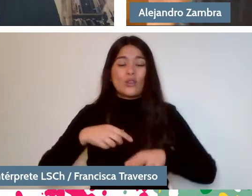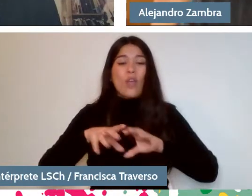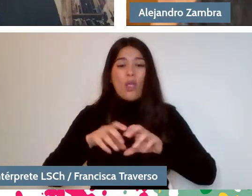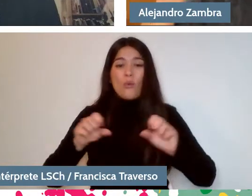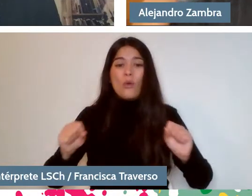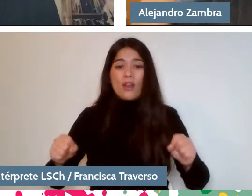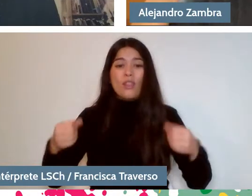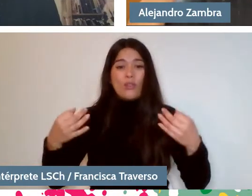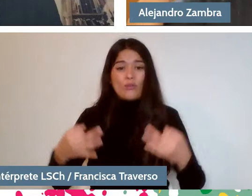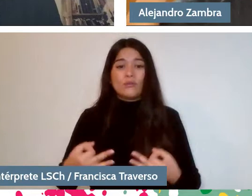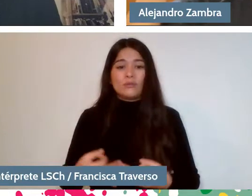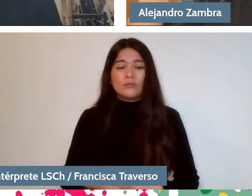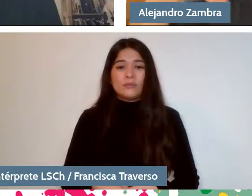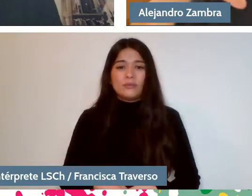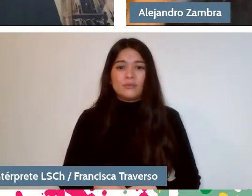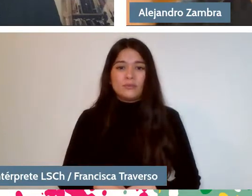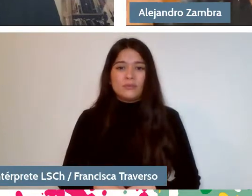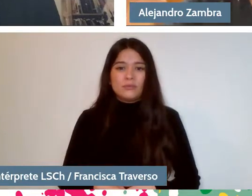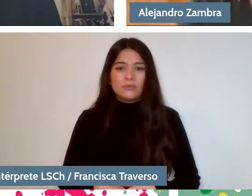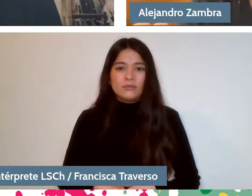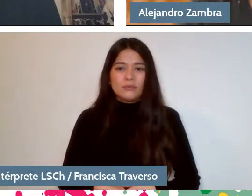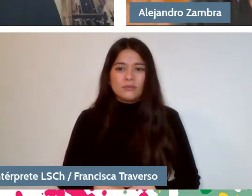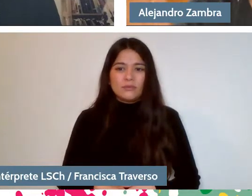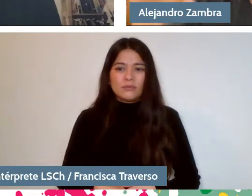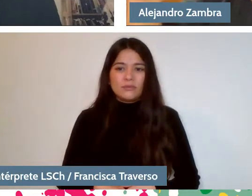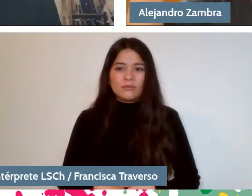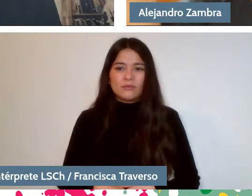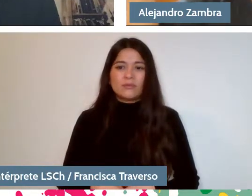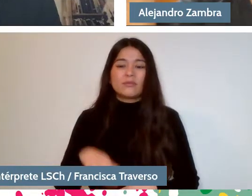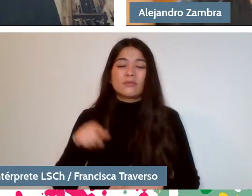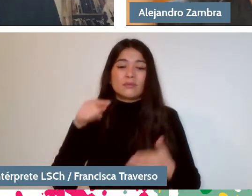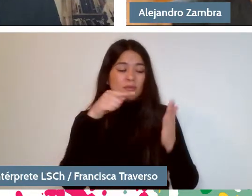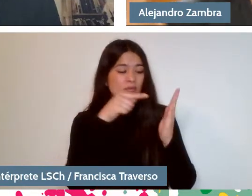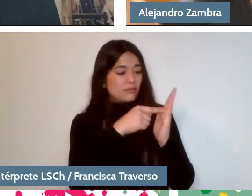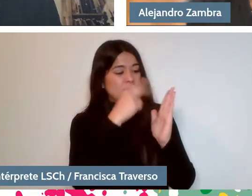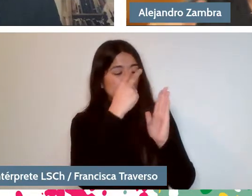I mean, what it says is what I would like.